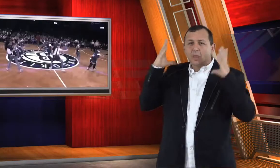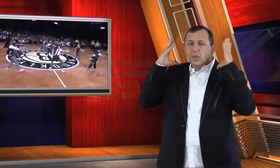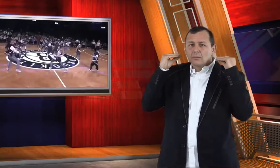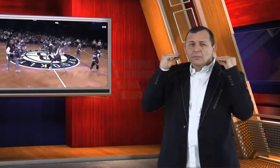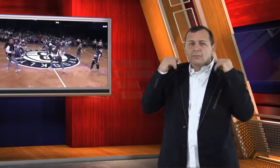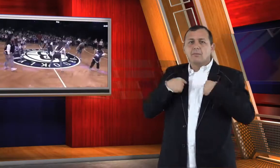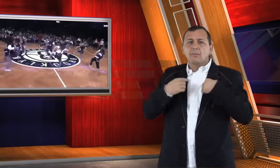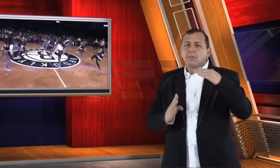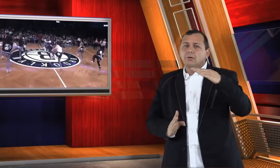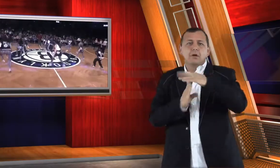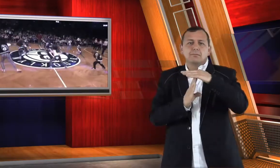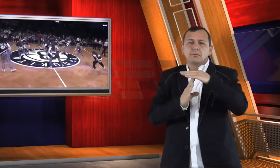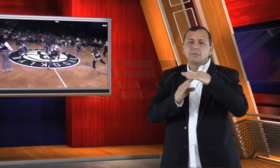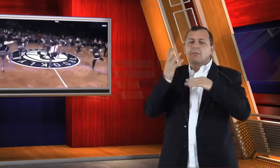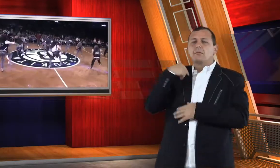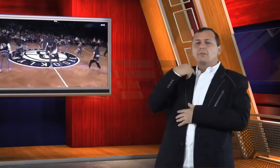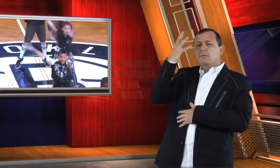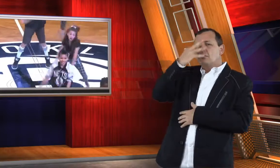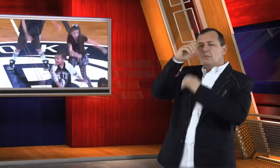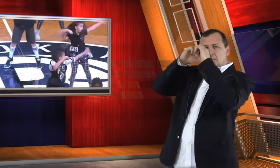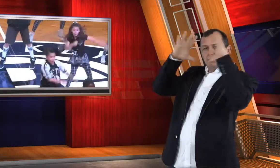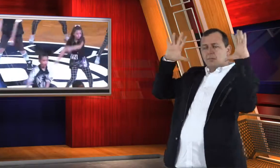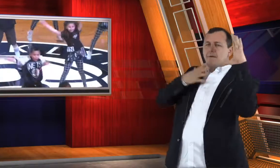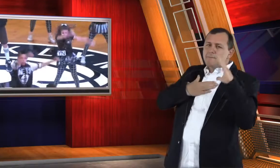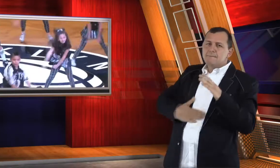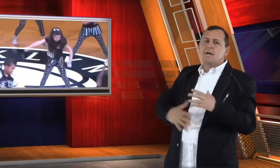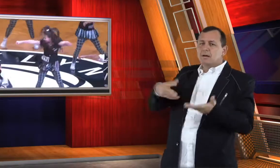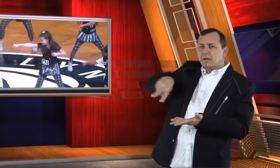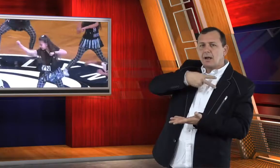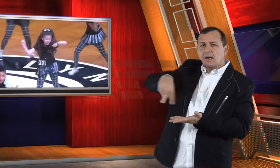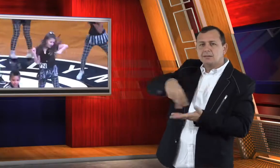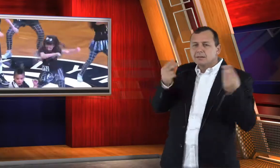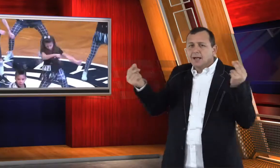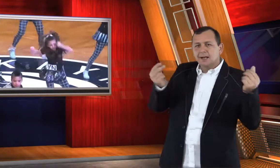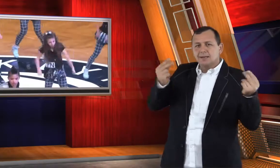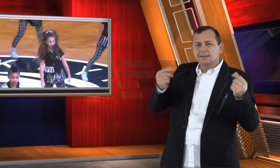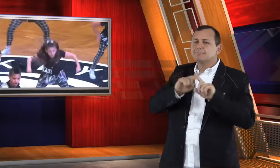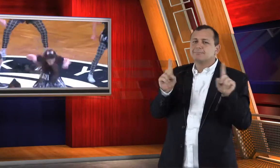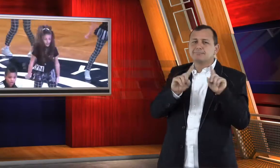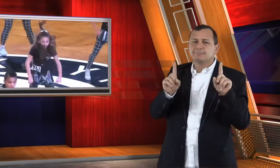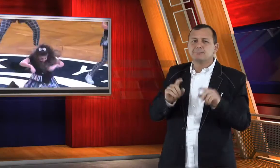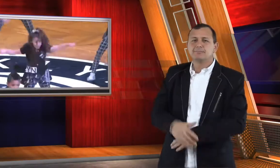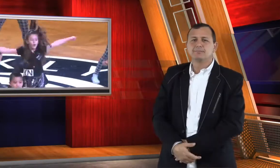his deafness stop him from achieving his dreams of being a dancer.